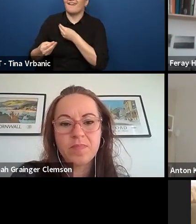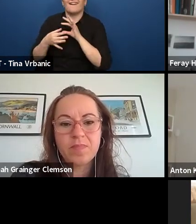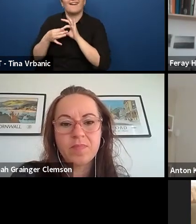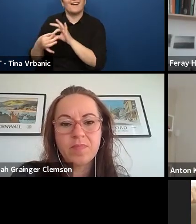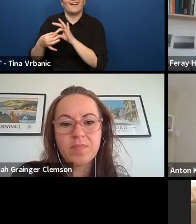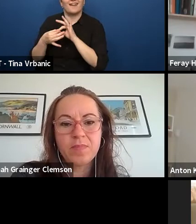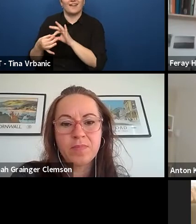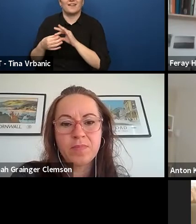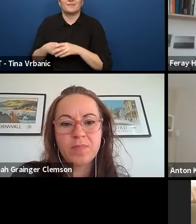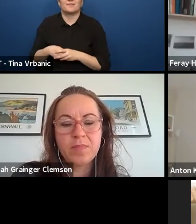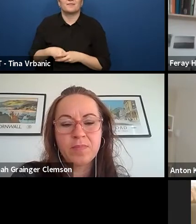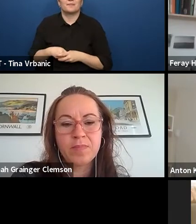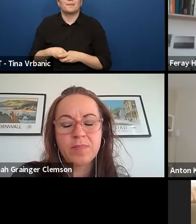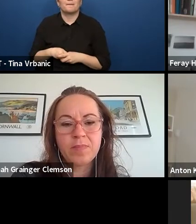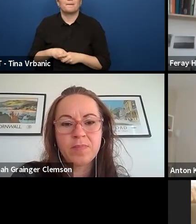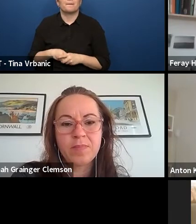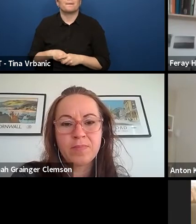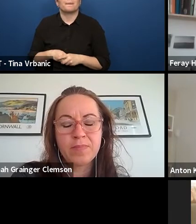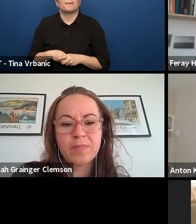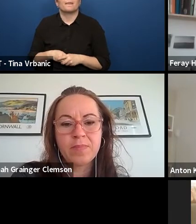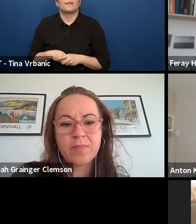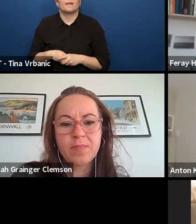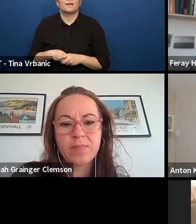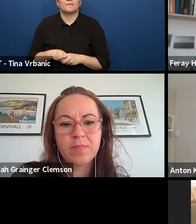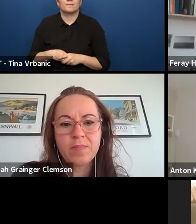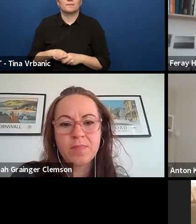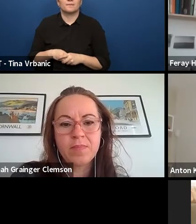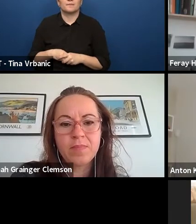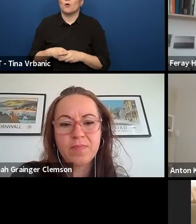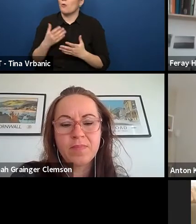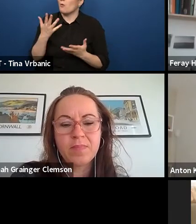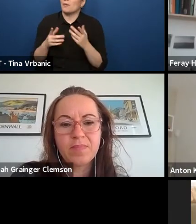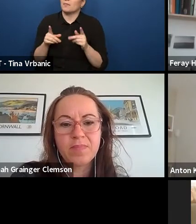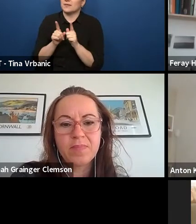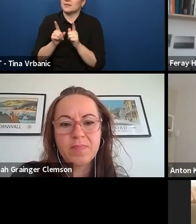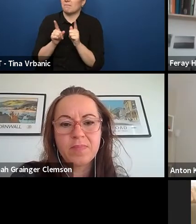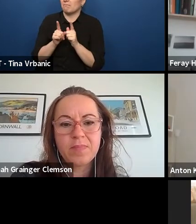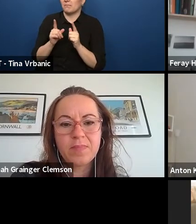who was our young ambassador who was talking about racism.